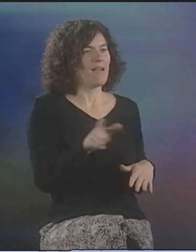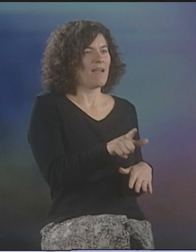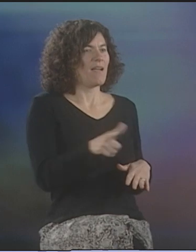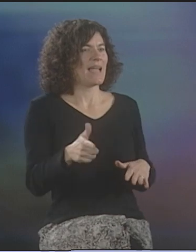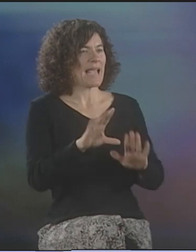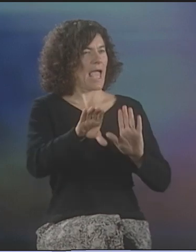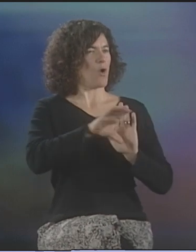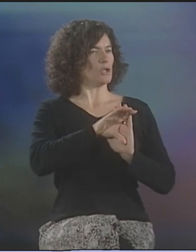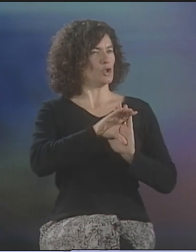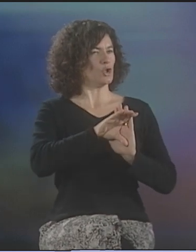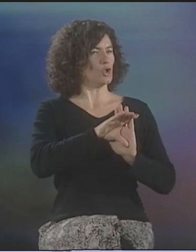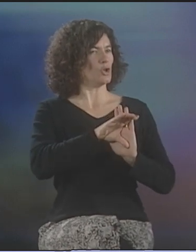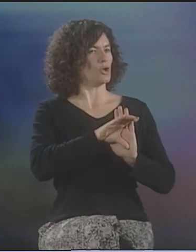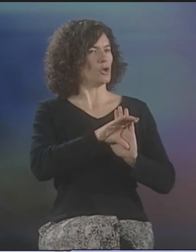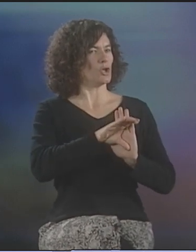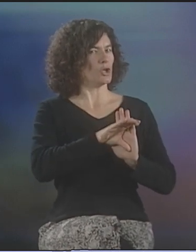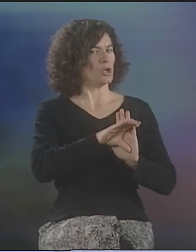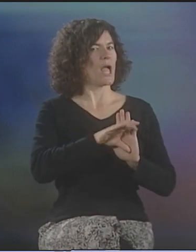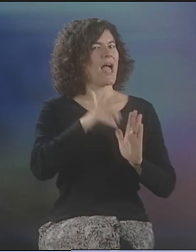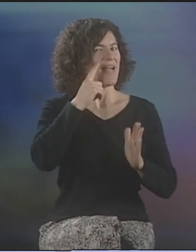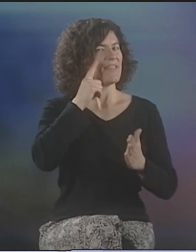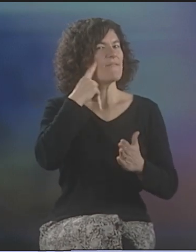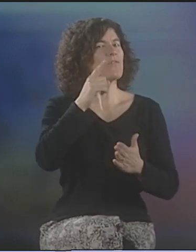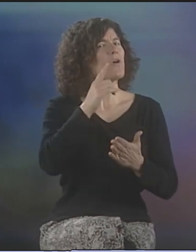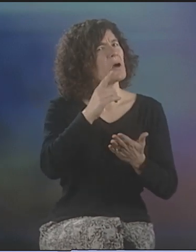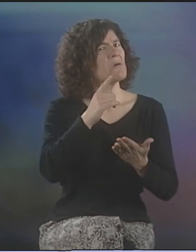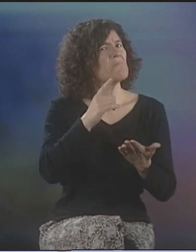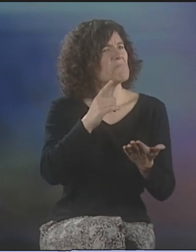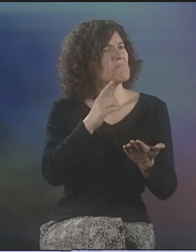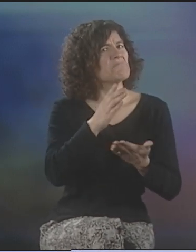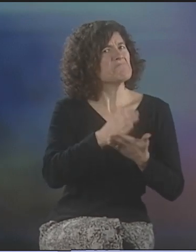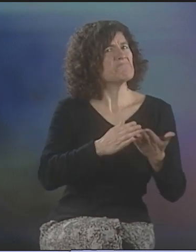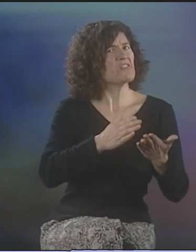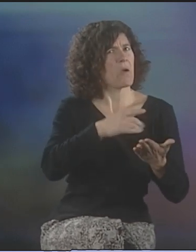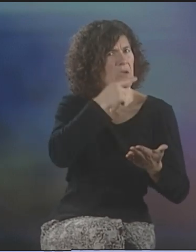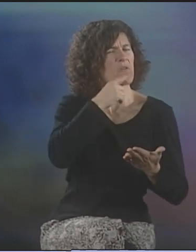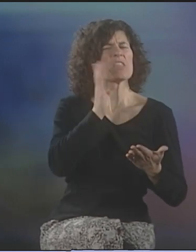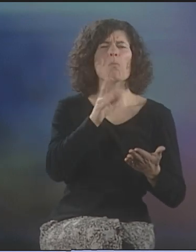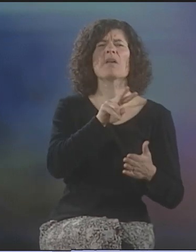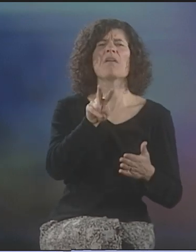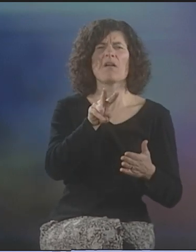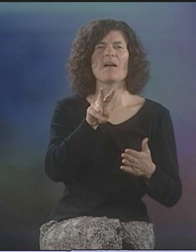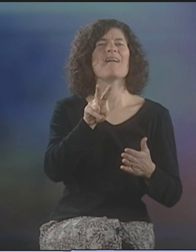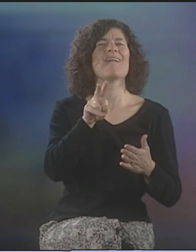THE FATHER'S CHARACTER AND THE SON'S CHARACTER. AND I FEEL THAT MOST HEARING PEOPLE